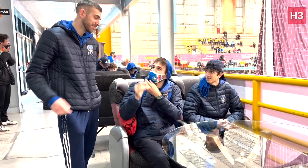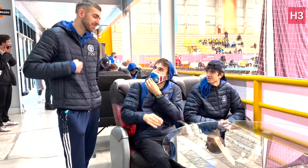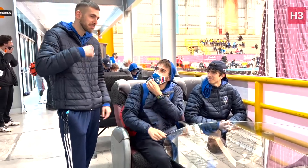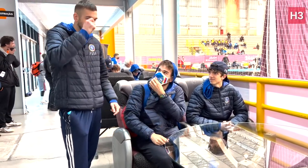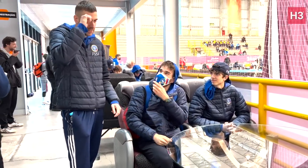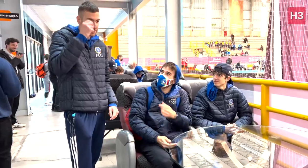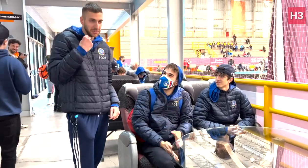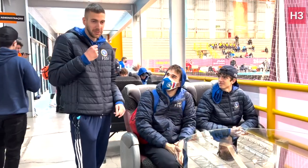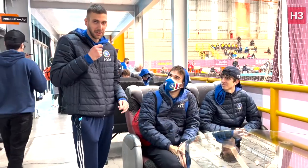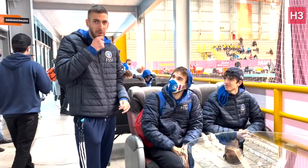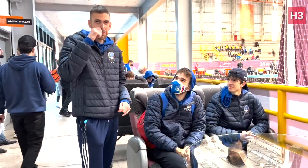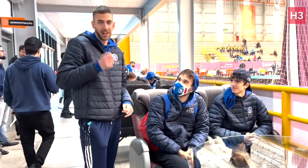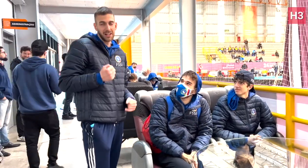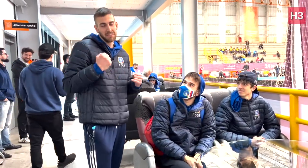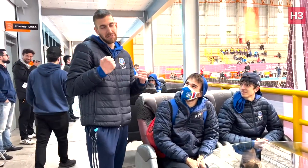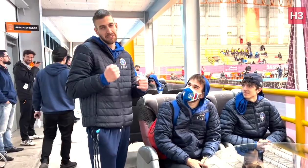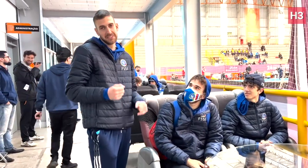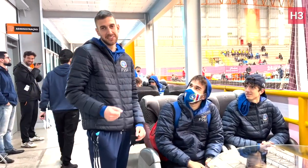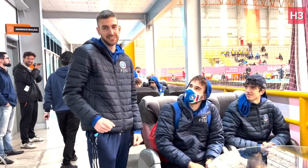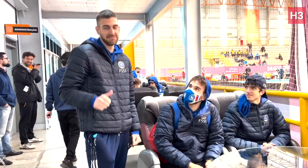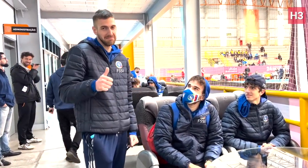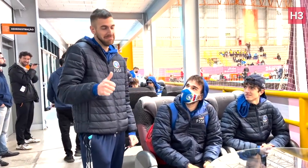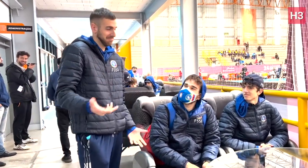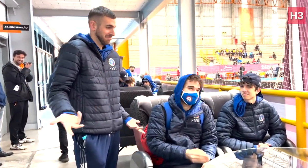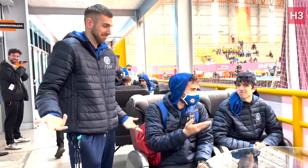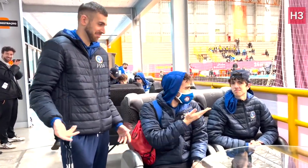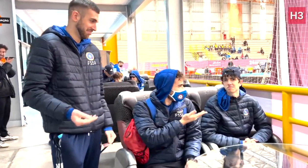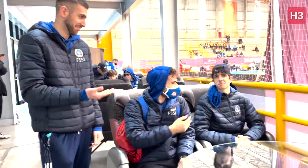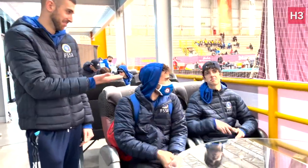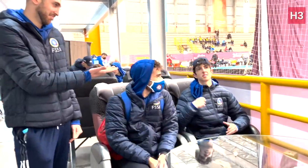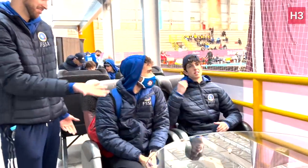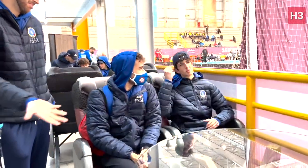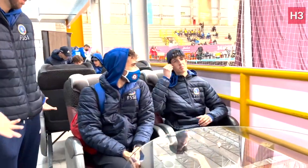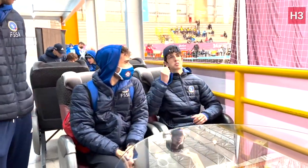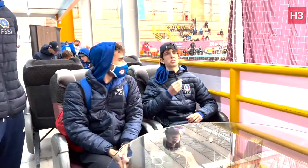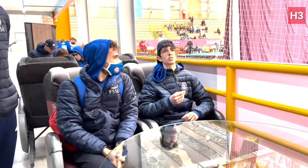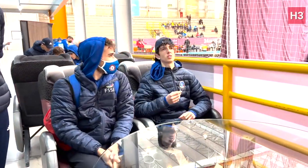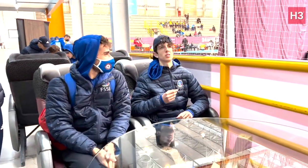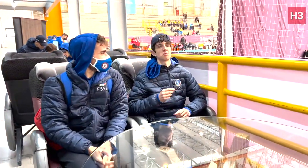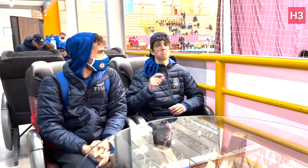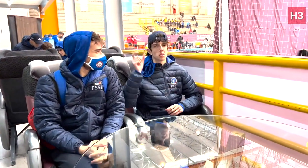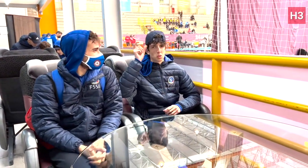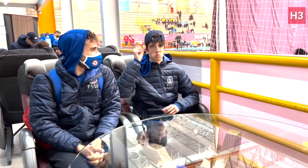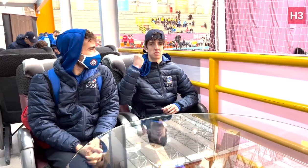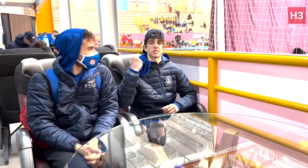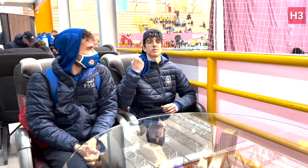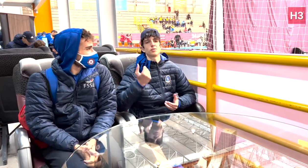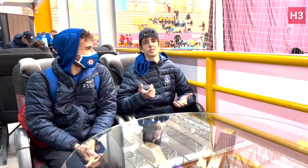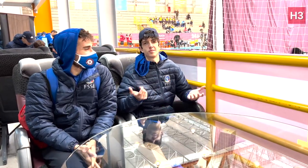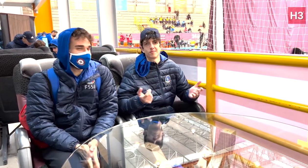Yeah, Ukrainians are our biggest opponent. Turkish.